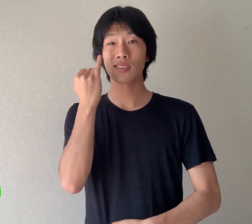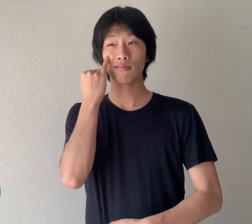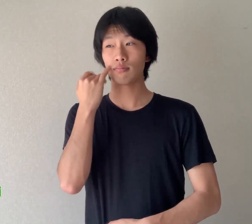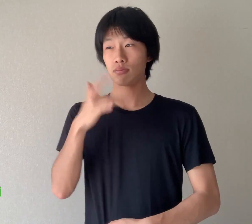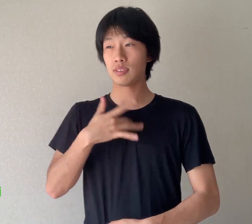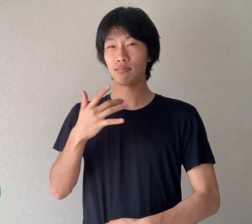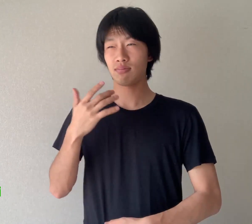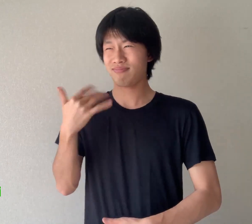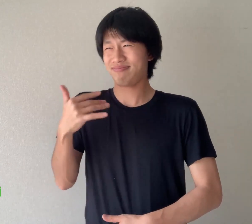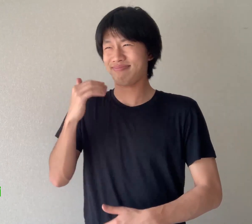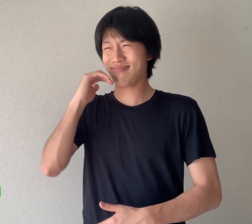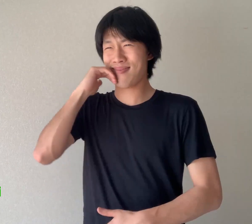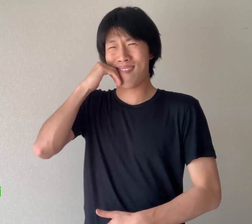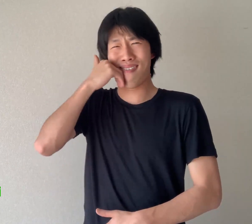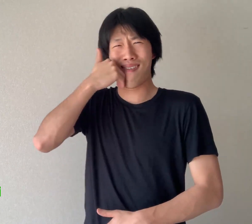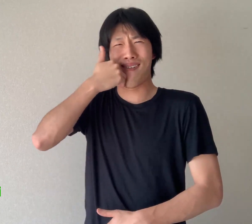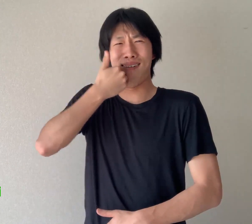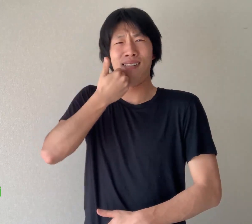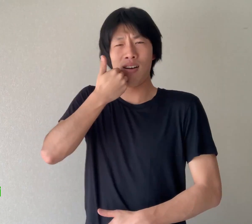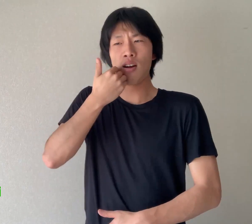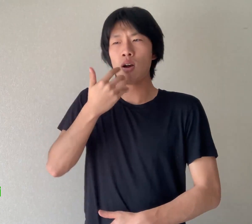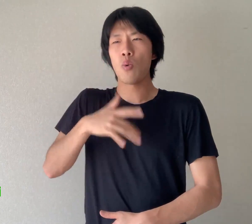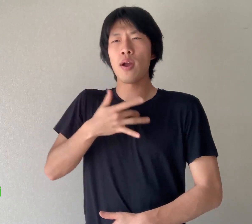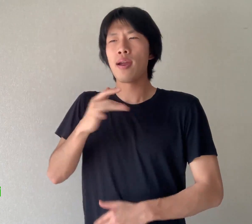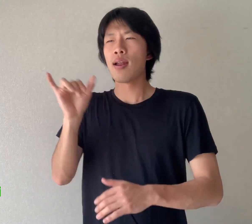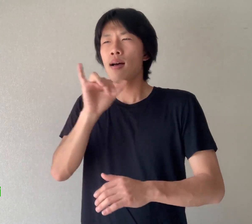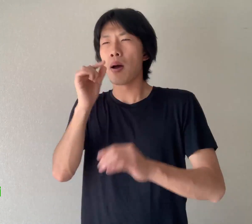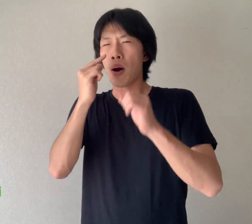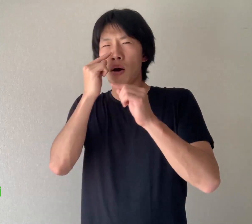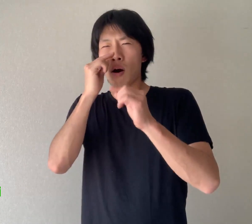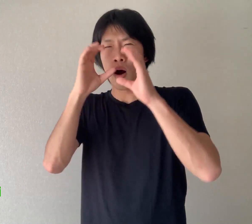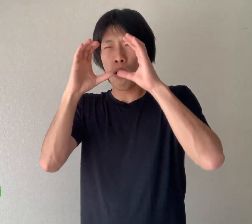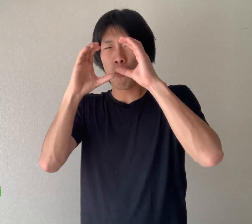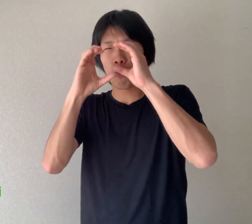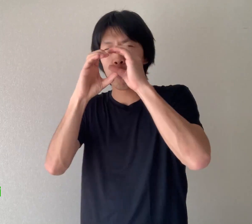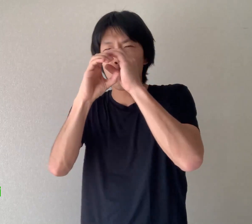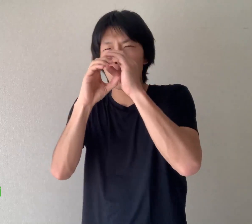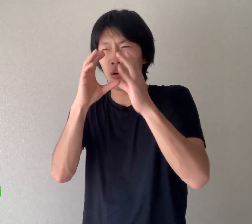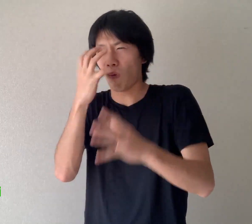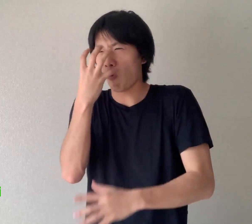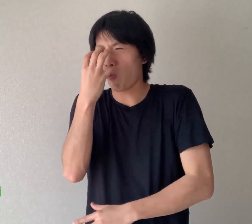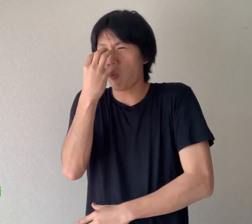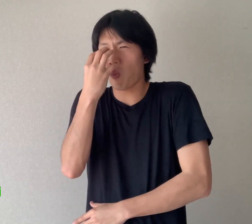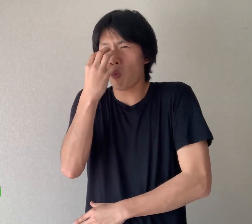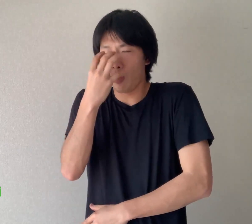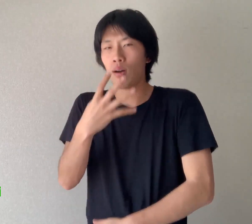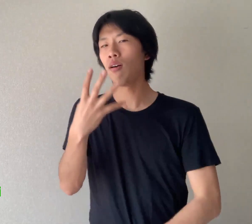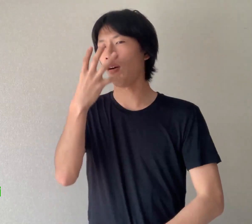If you feel really shy, you will notice that your nose becomes scrunched.